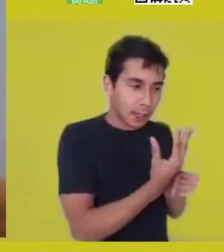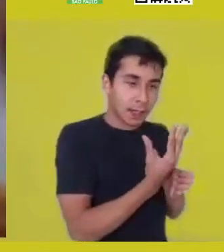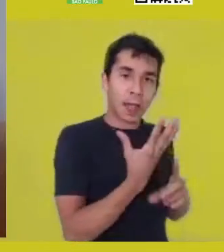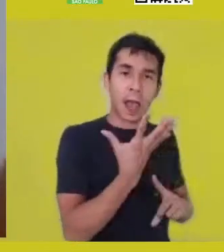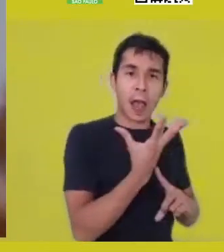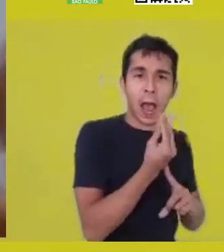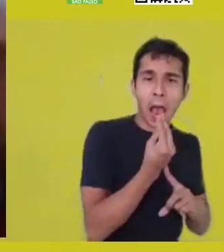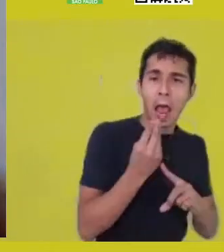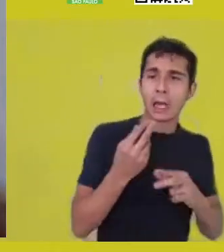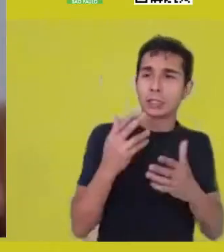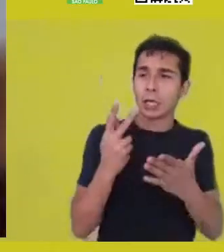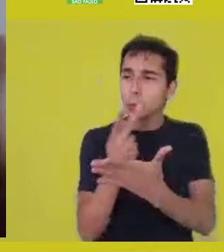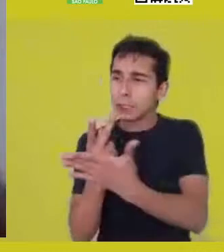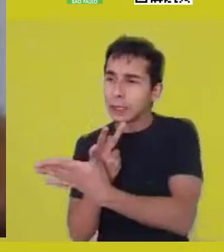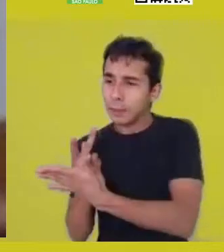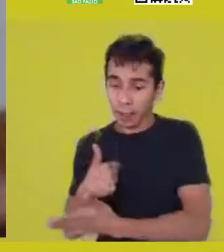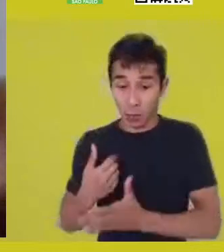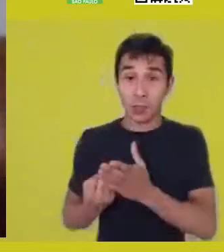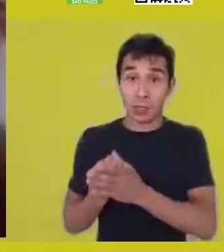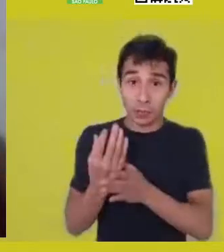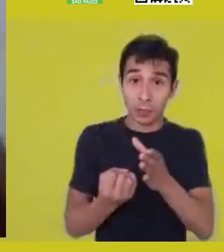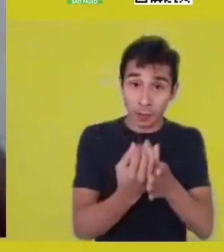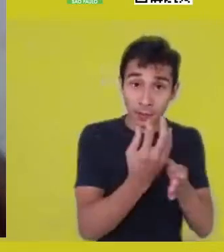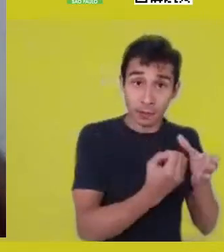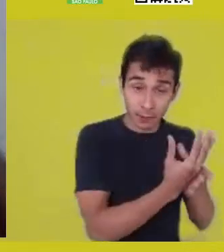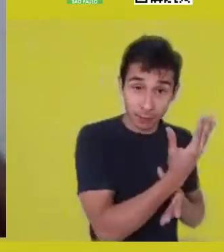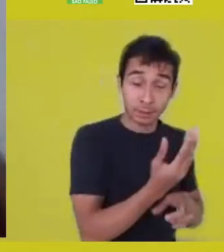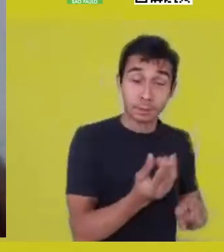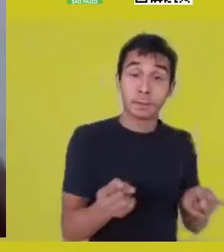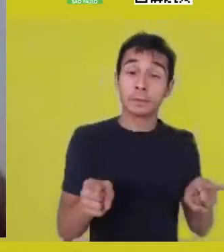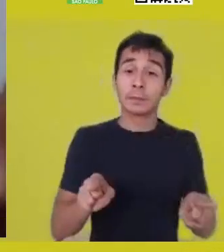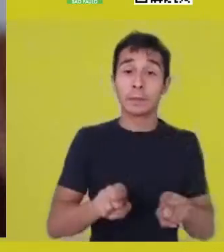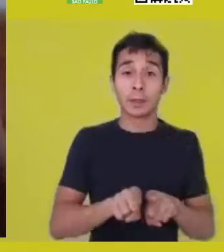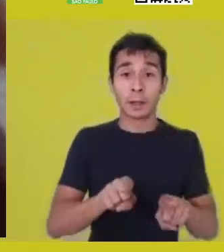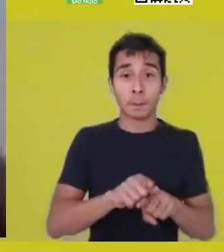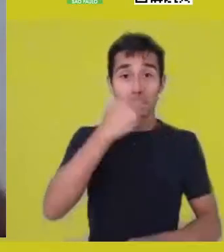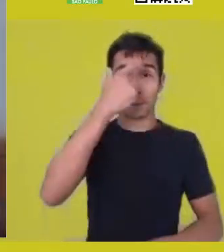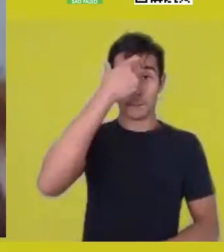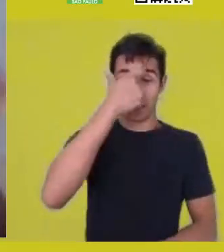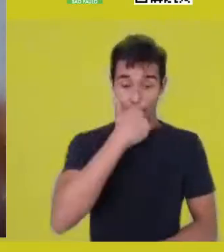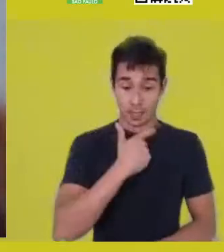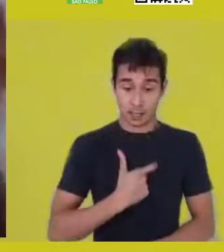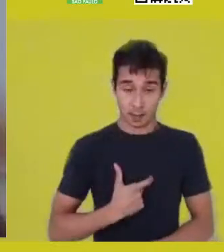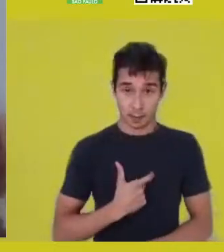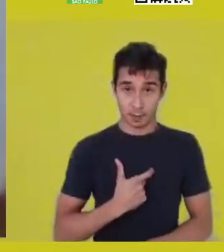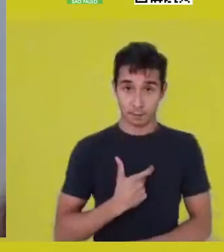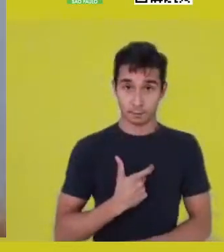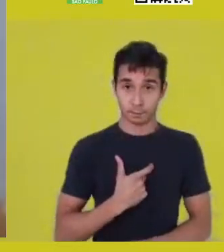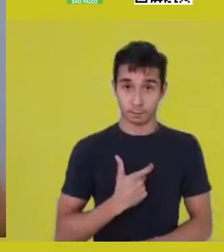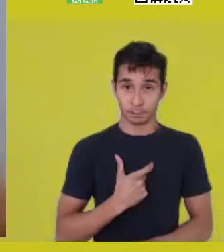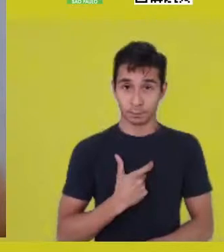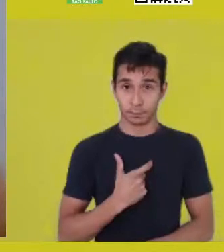and can also be a kind of teleology